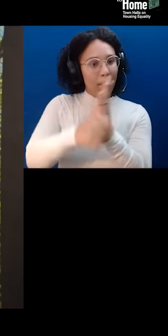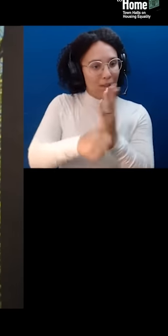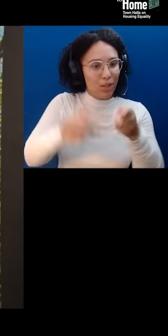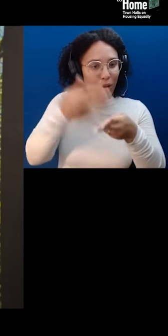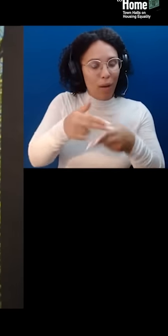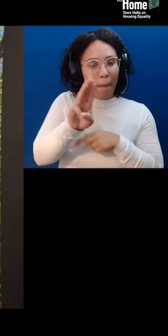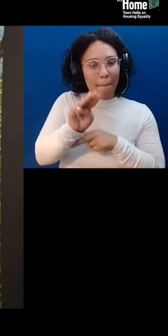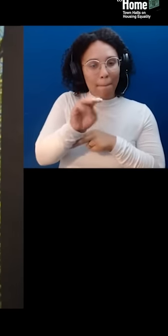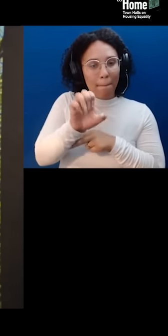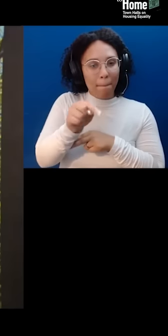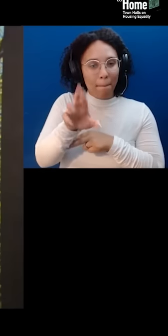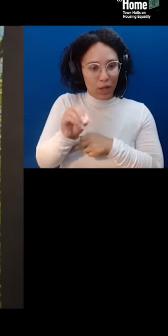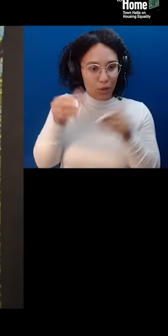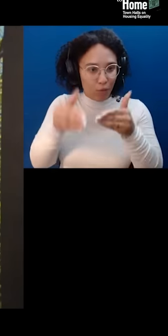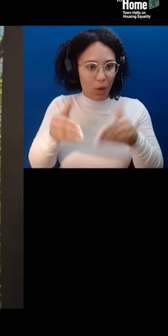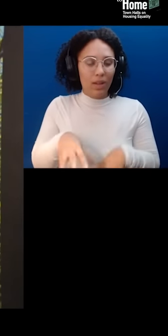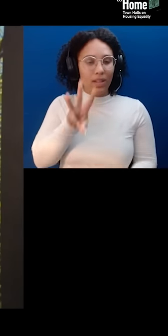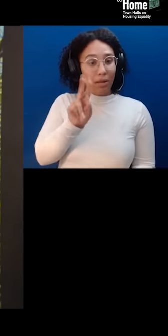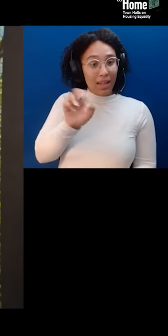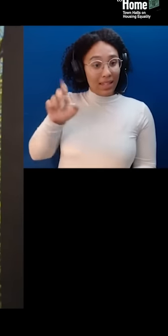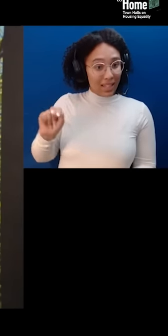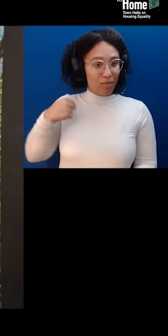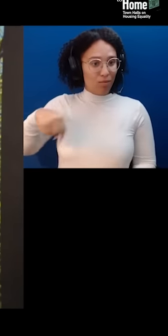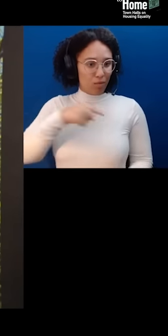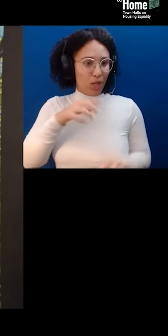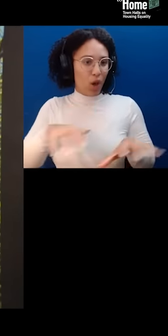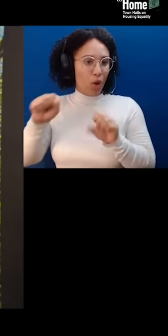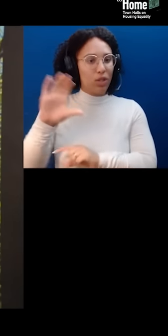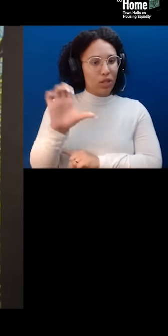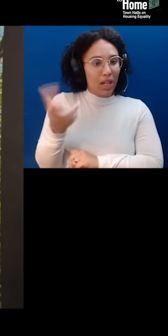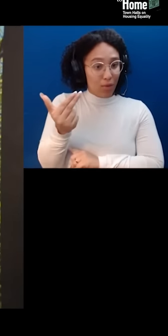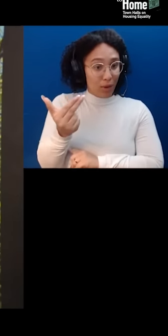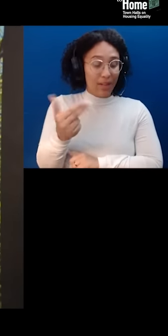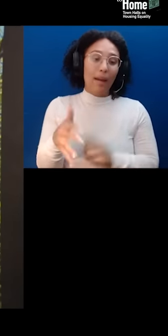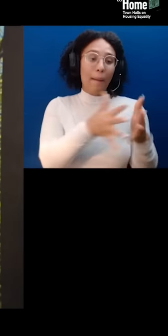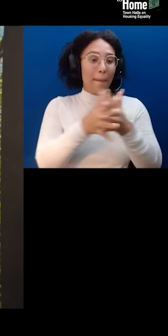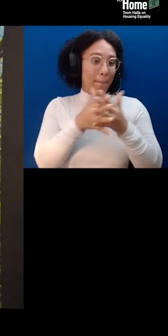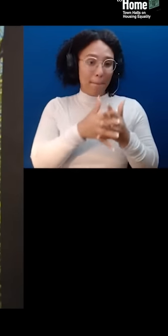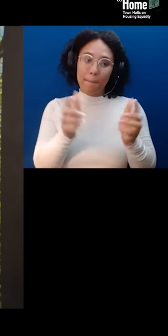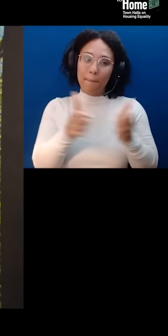The WNET group is home to Channel THIRTEEN, America's flagship PBS station, located in New York City.